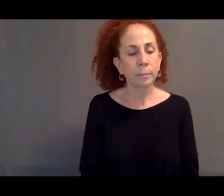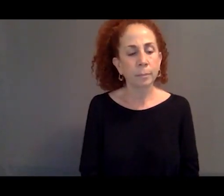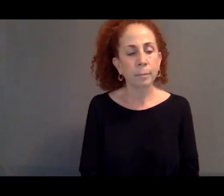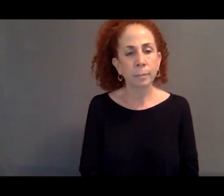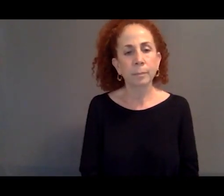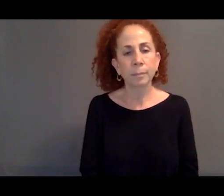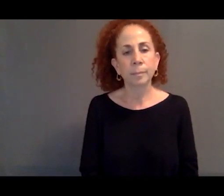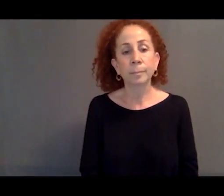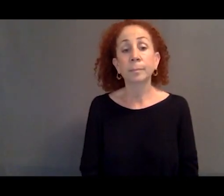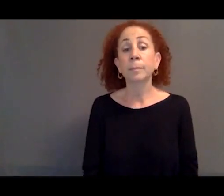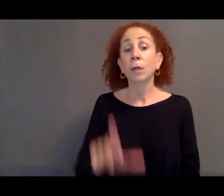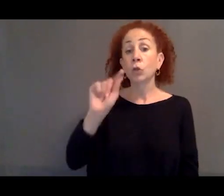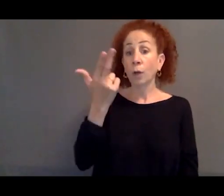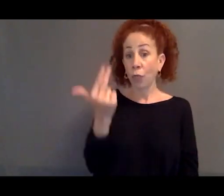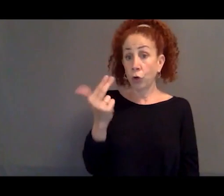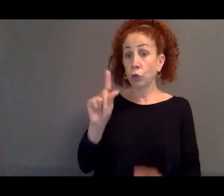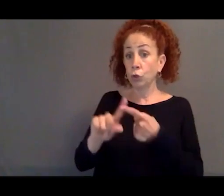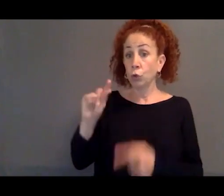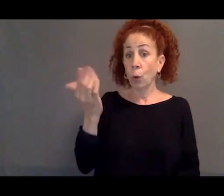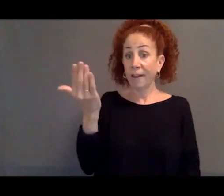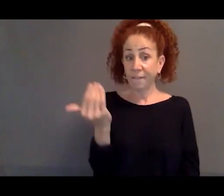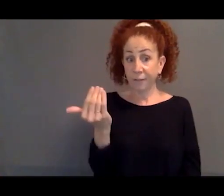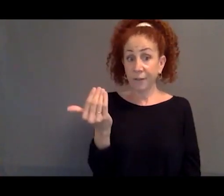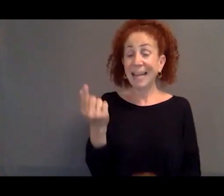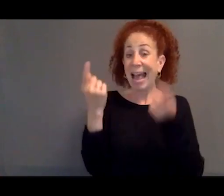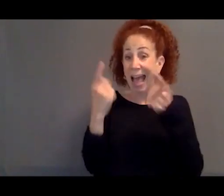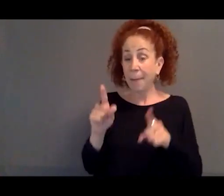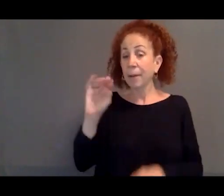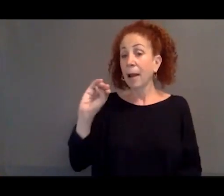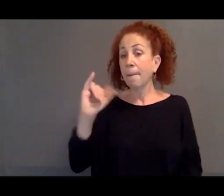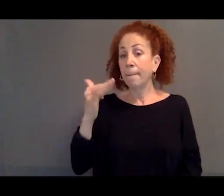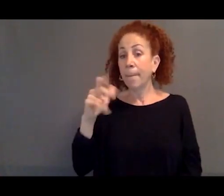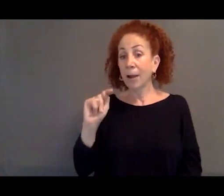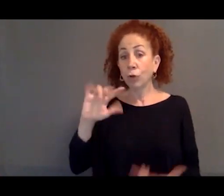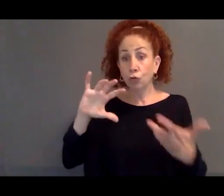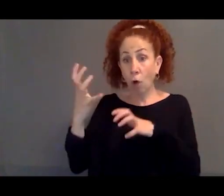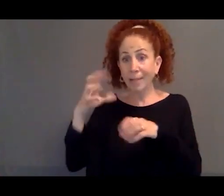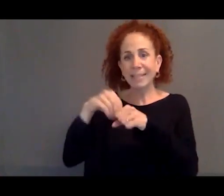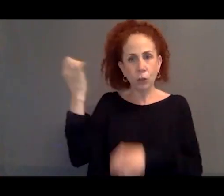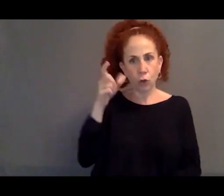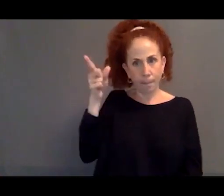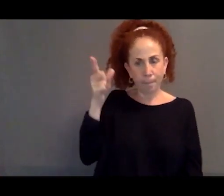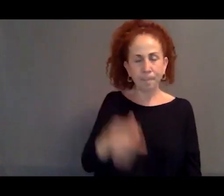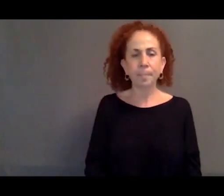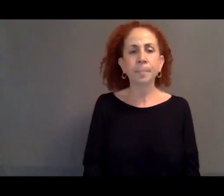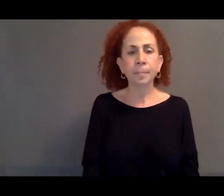In 2013 to 2015, there was a migrant crisis in Europe, which, in some ways, appears